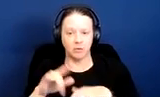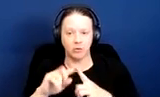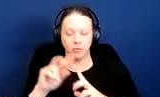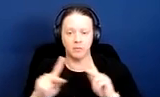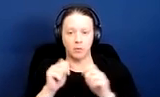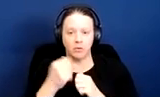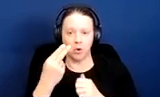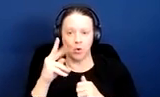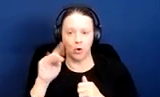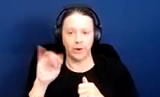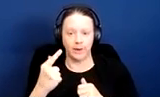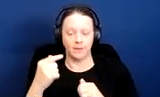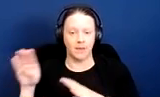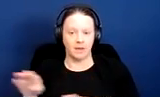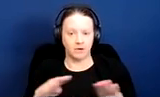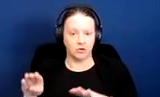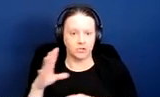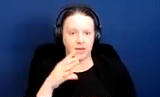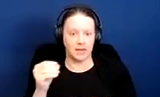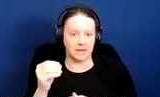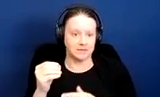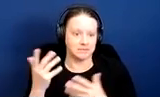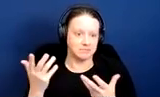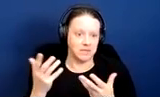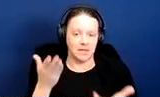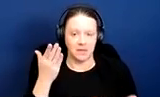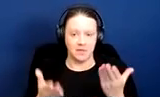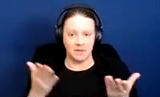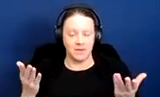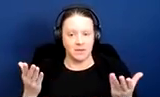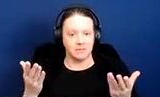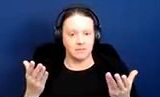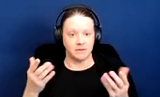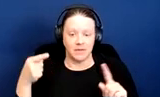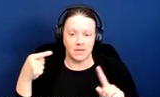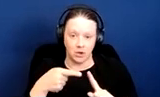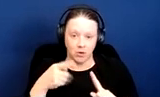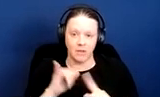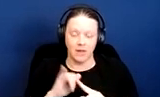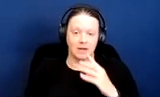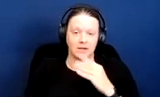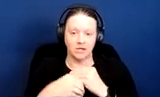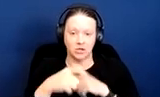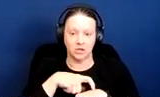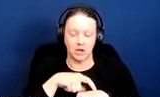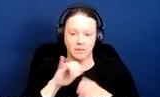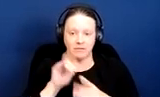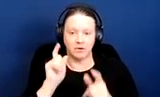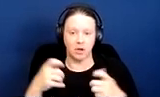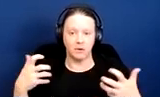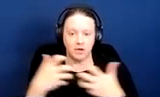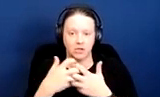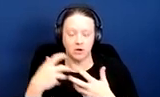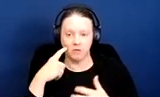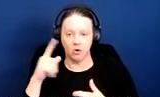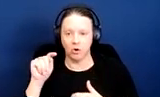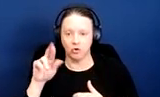And it may -- it may be here that the additional time is an accommodation for Trina's physical